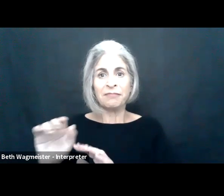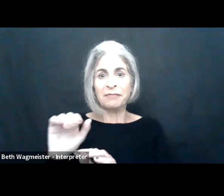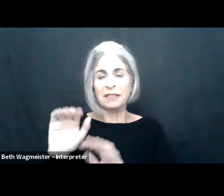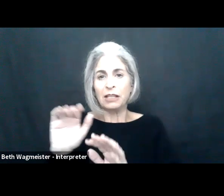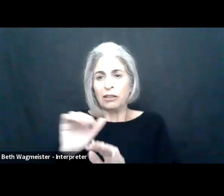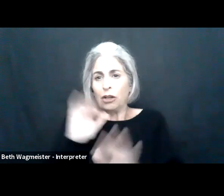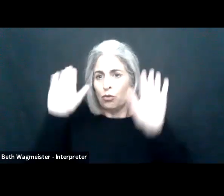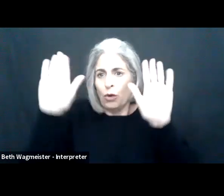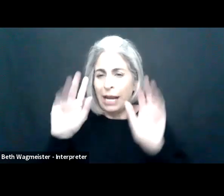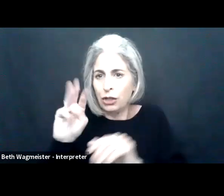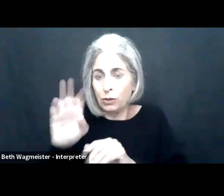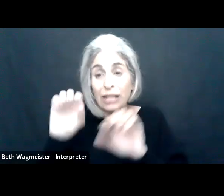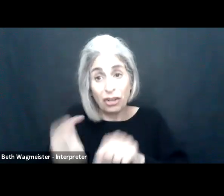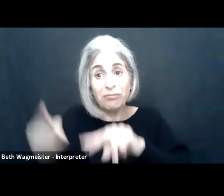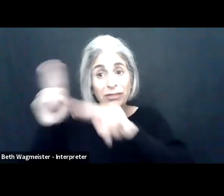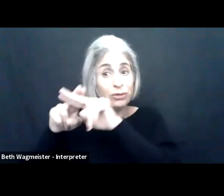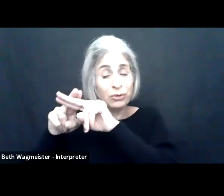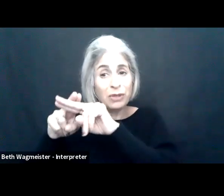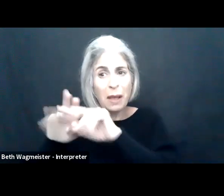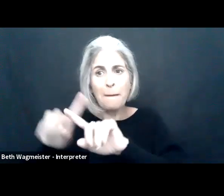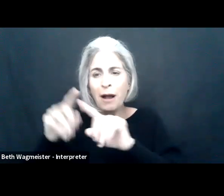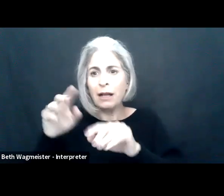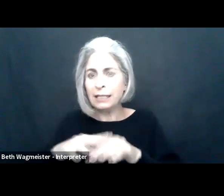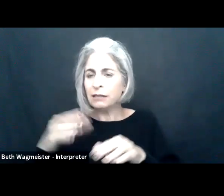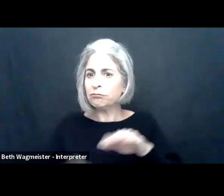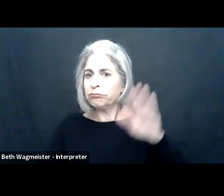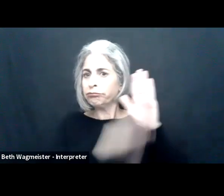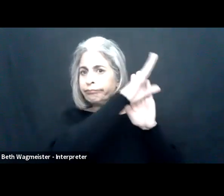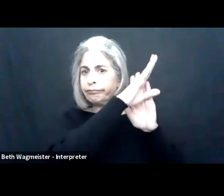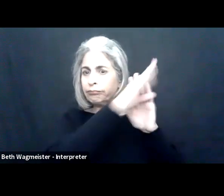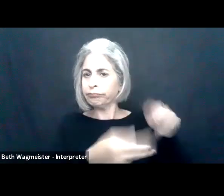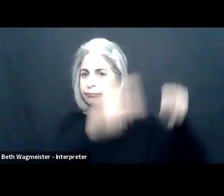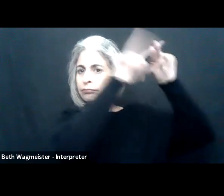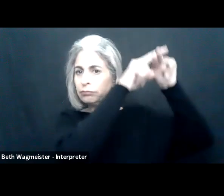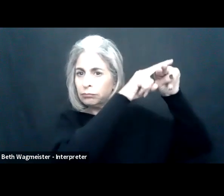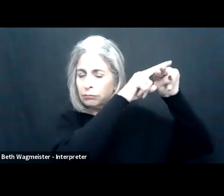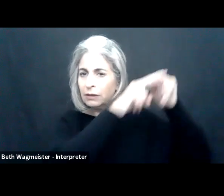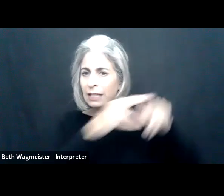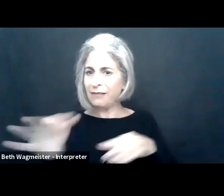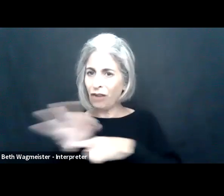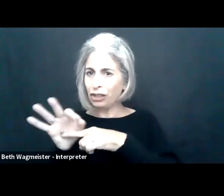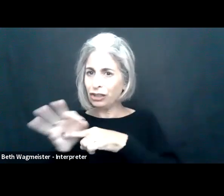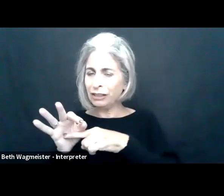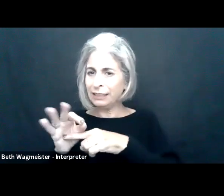certainly could be better. But the jump from just about half to more than three-quarters of employees